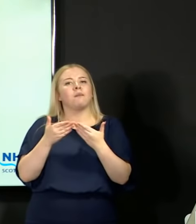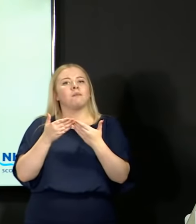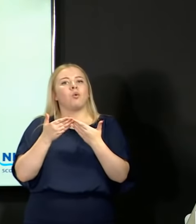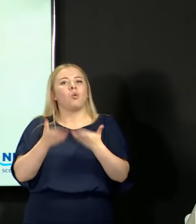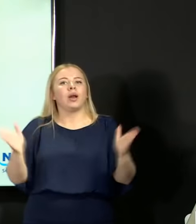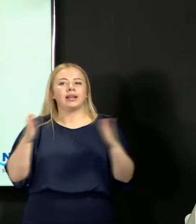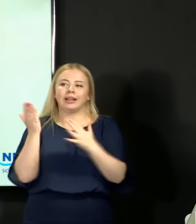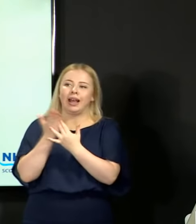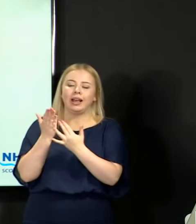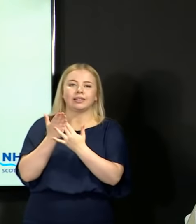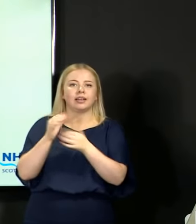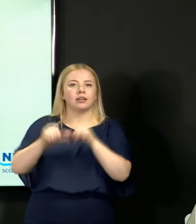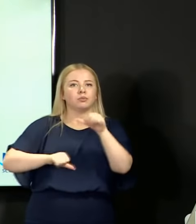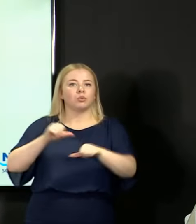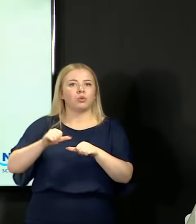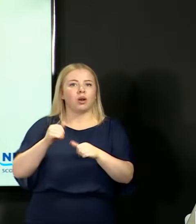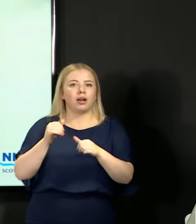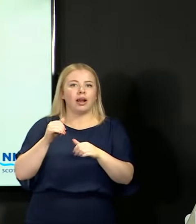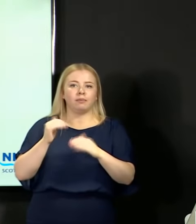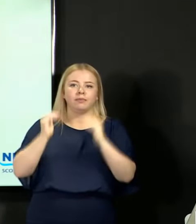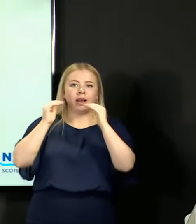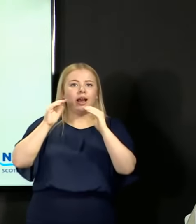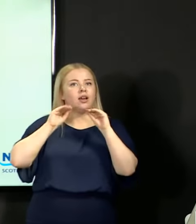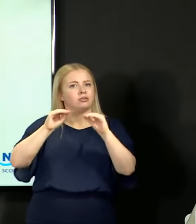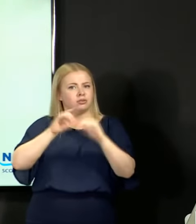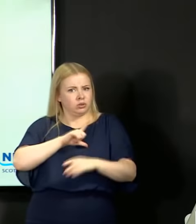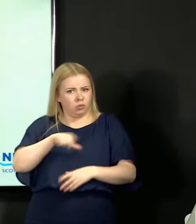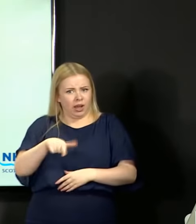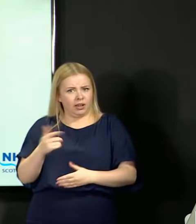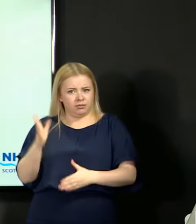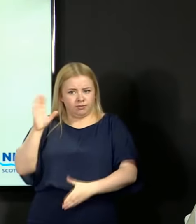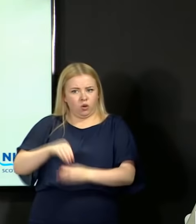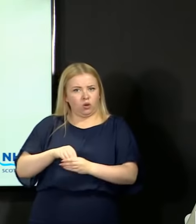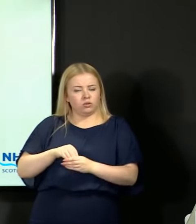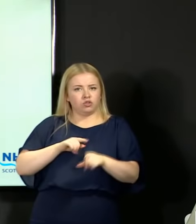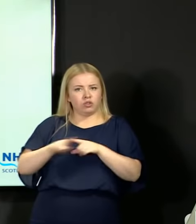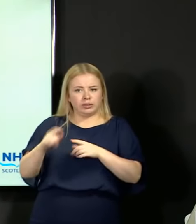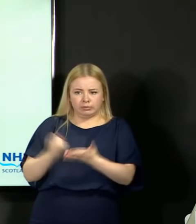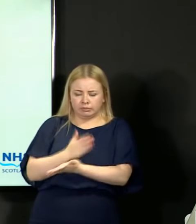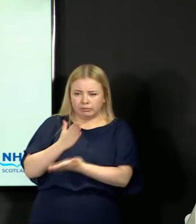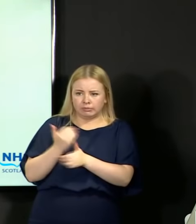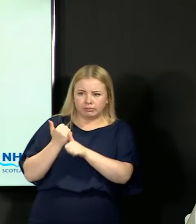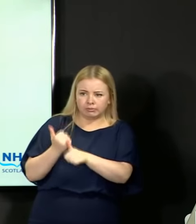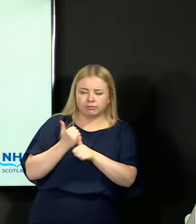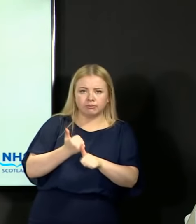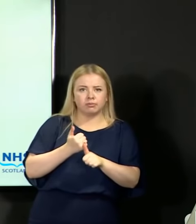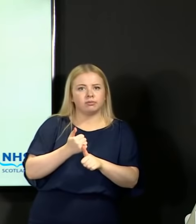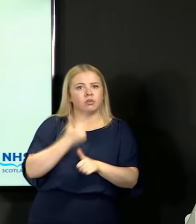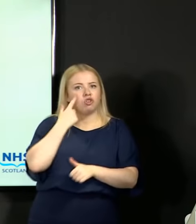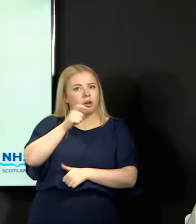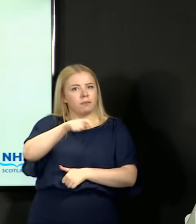about, to make sure that we close that gap for young people within Scotland.